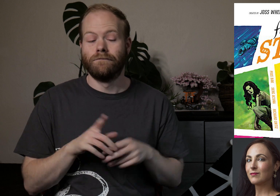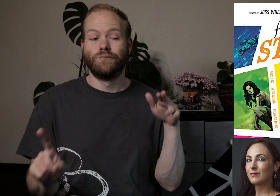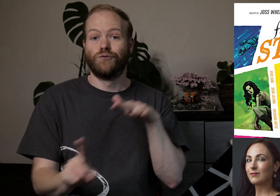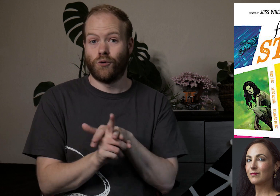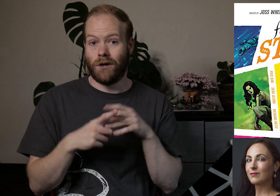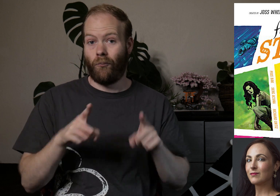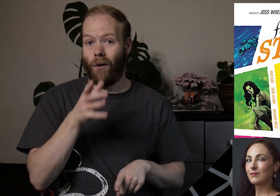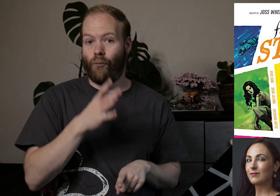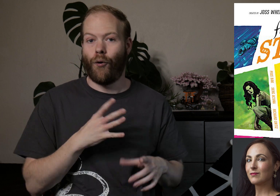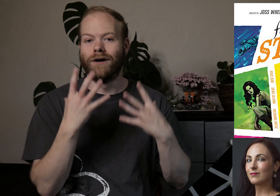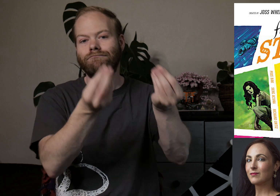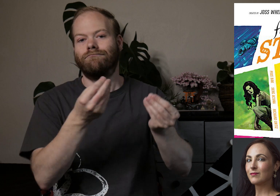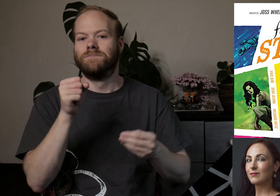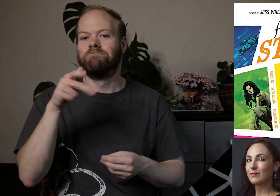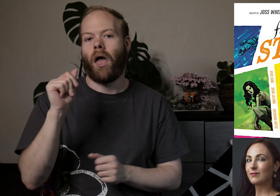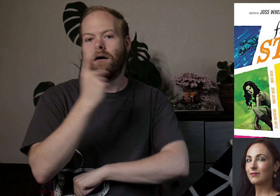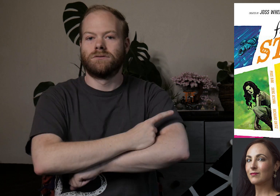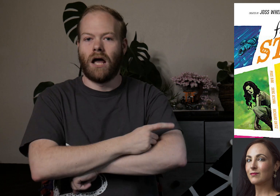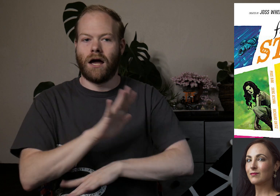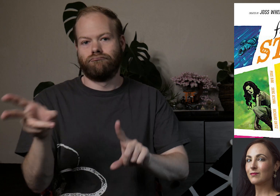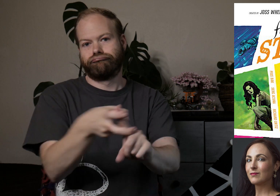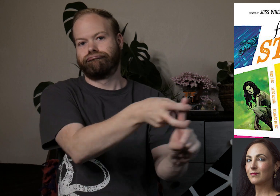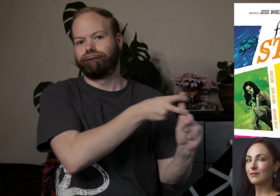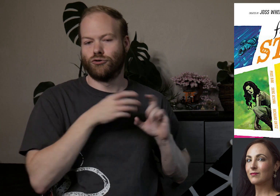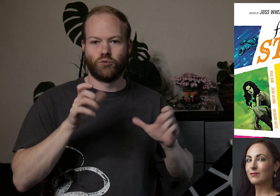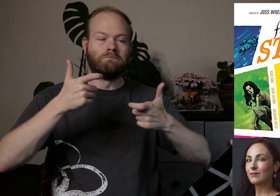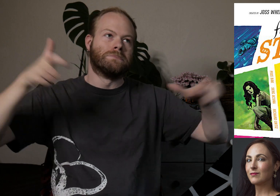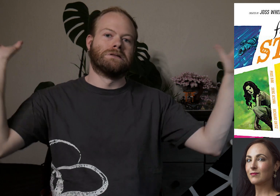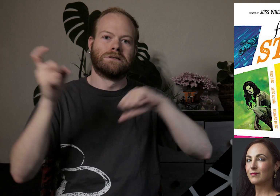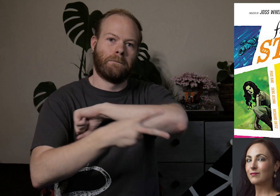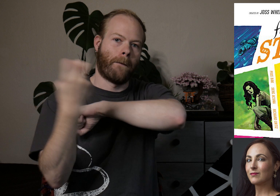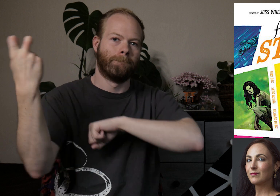shows up while the women are having a spa day and recruits them to do a big heist.